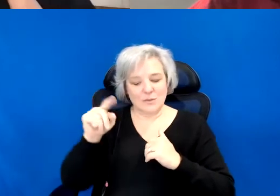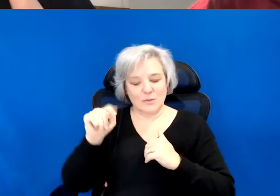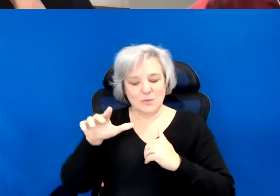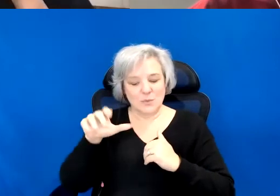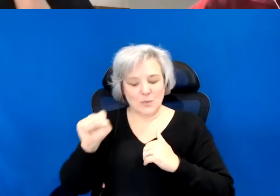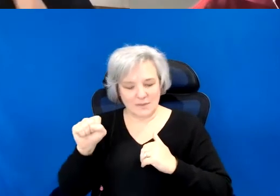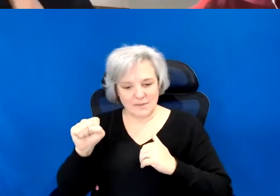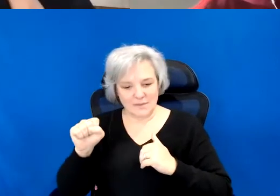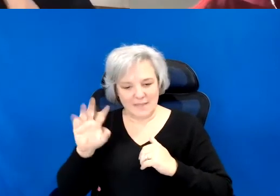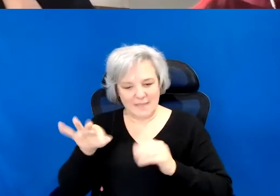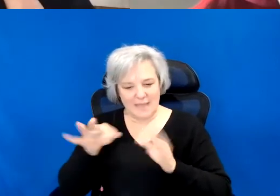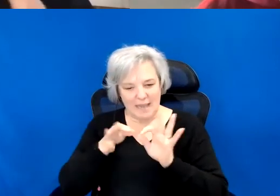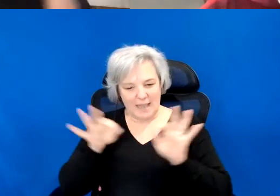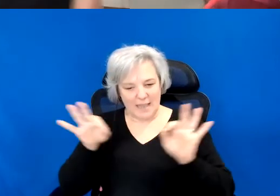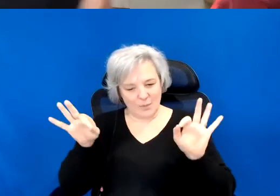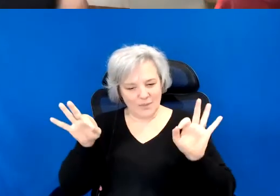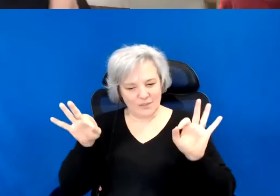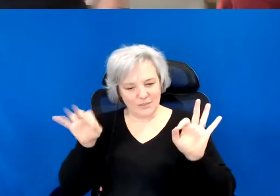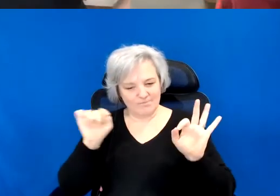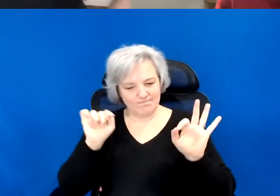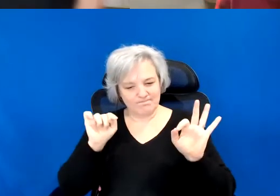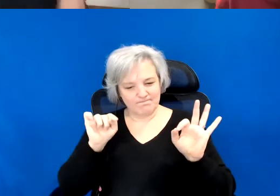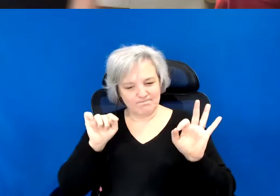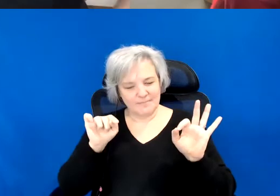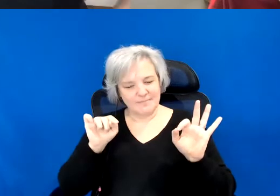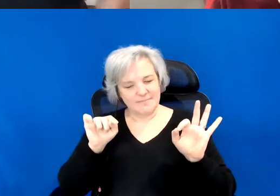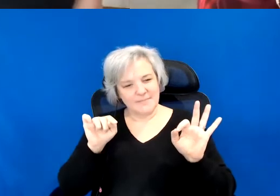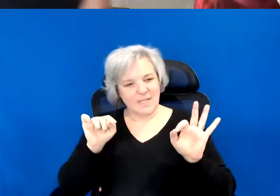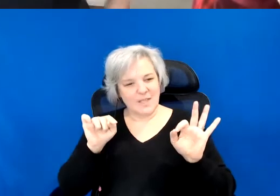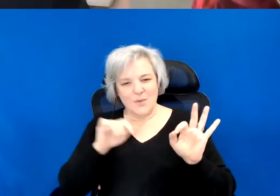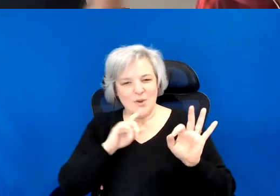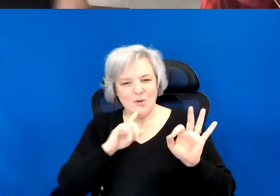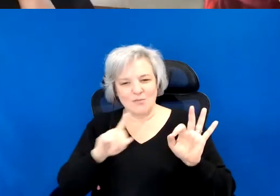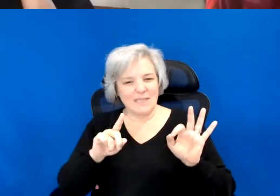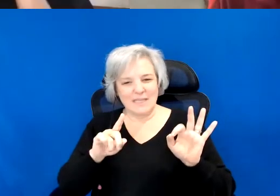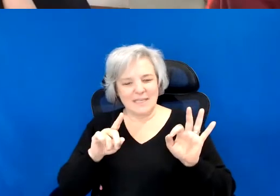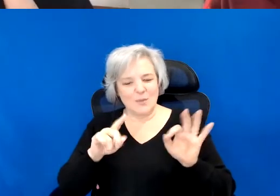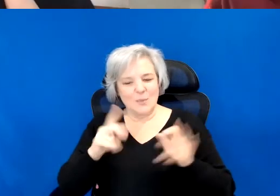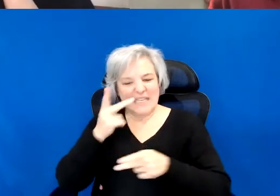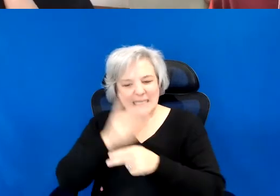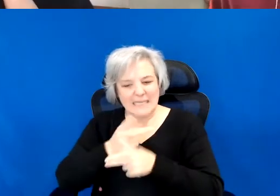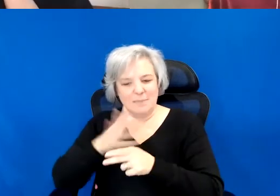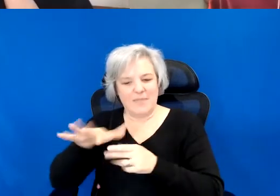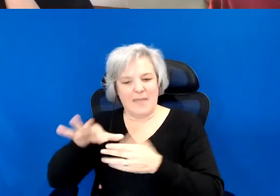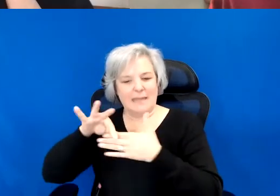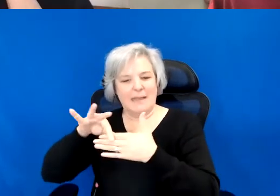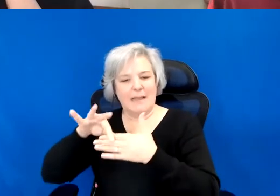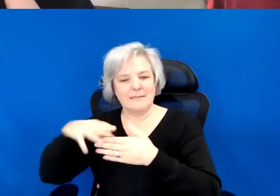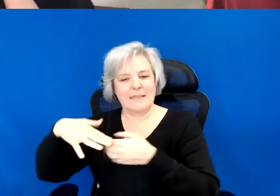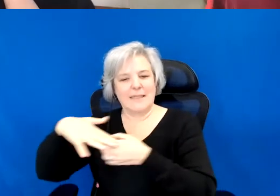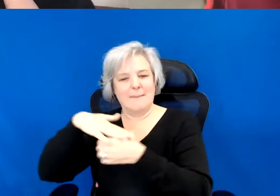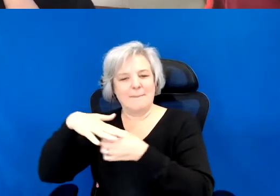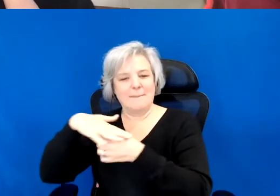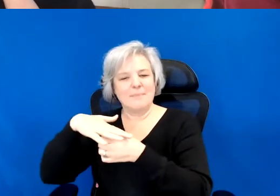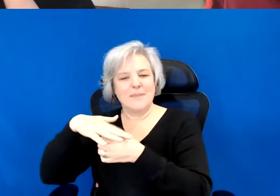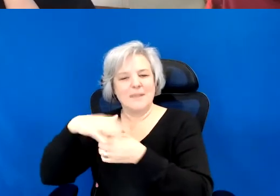Like we don't bring it out of that context, that it is like you read the masters tools,